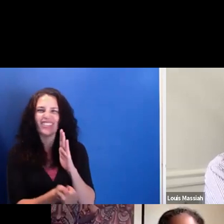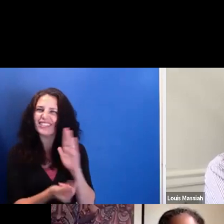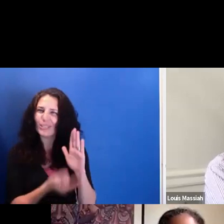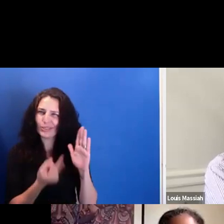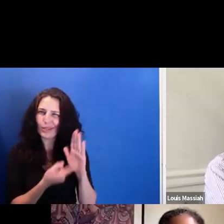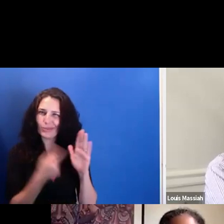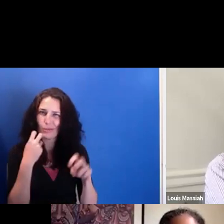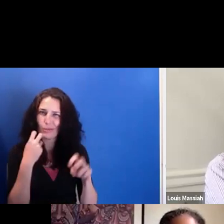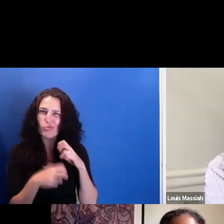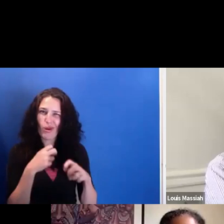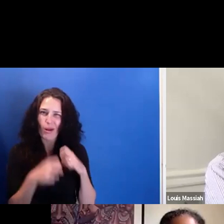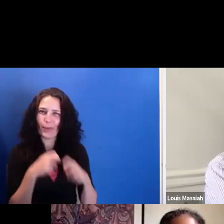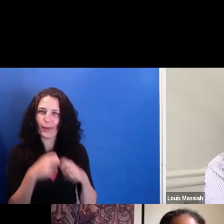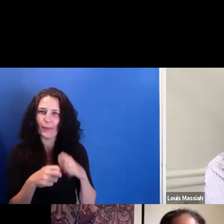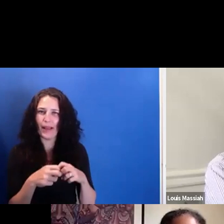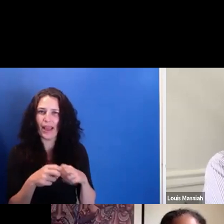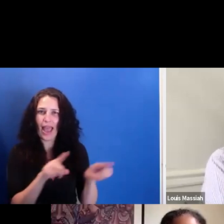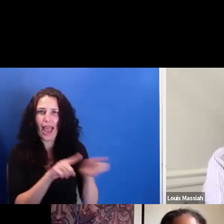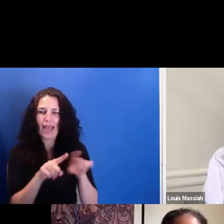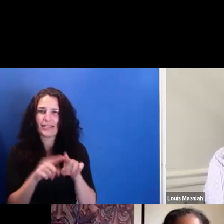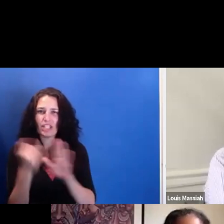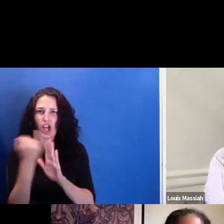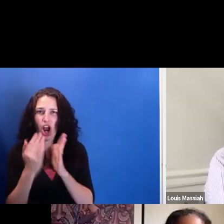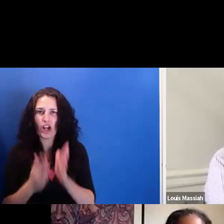I know for myself, as a-- as an artist,